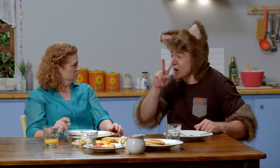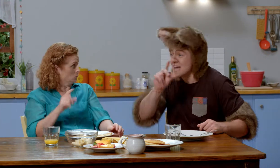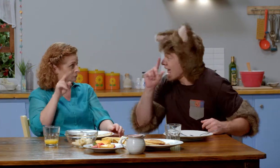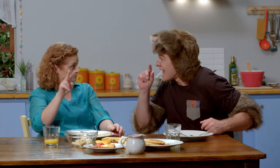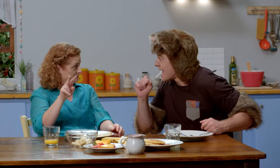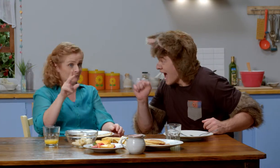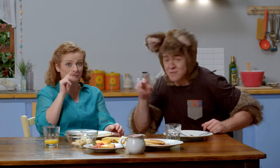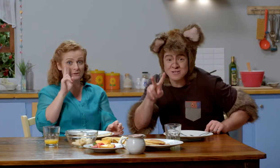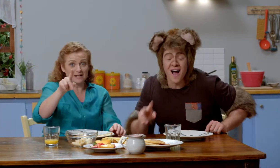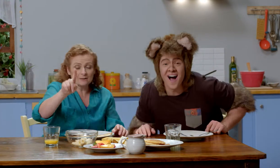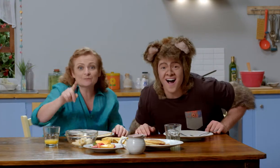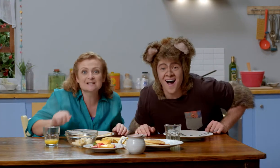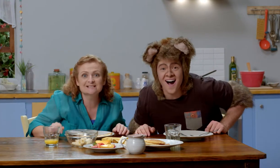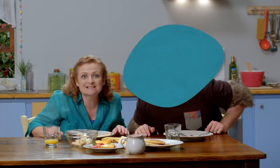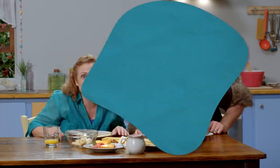Yeah, let’s have a look now! Let’s watch!